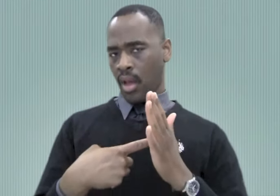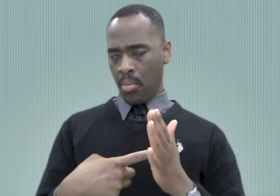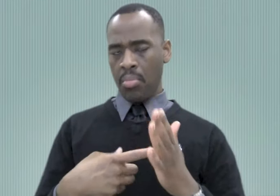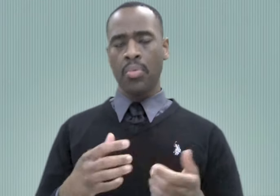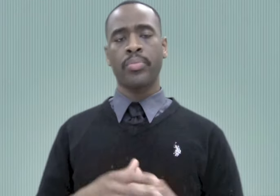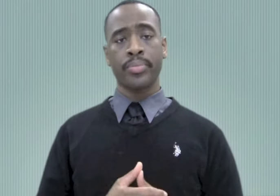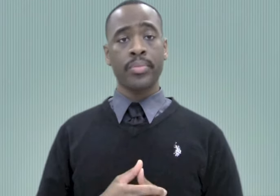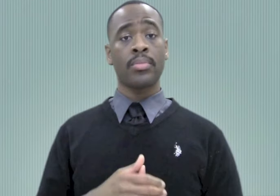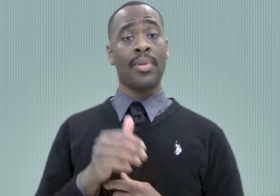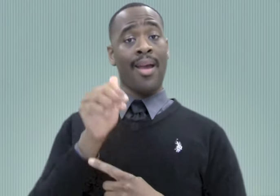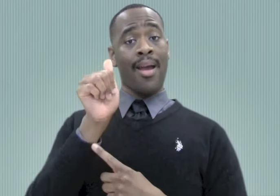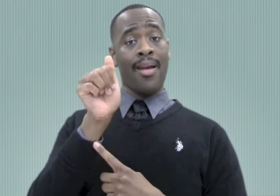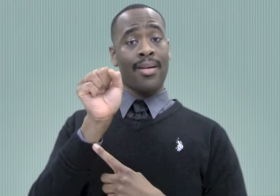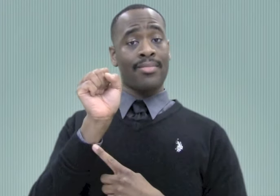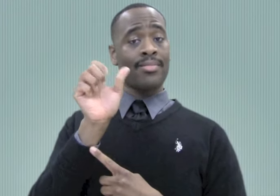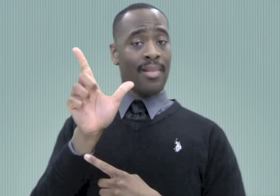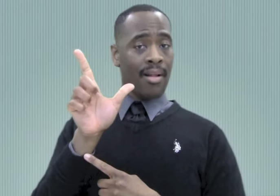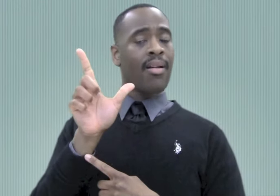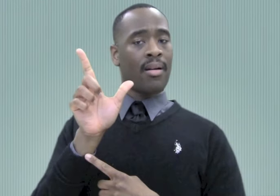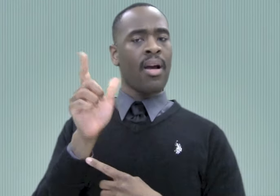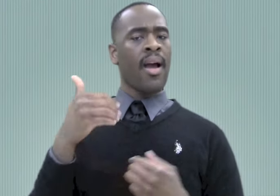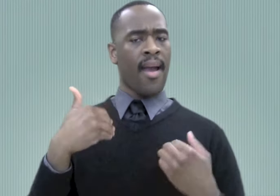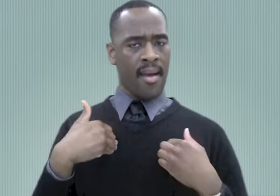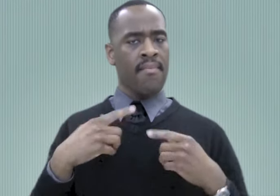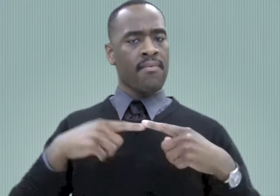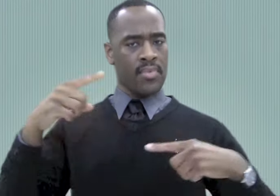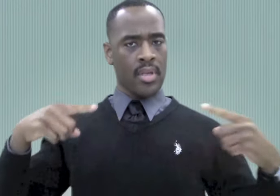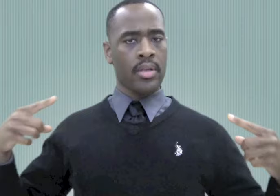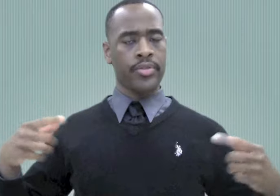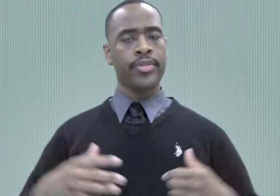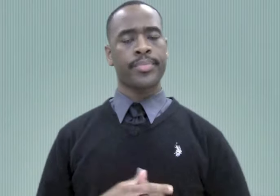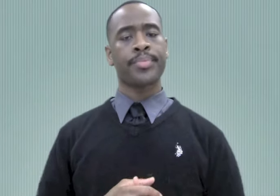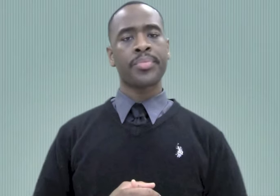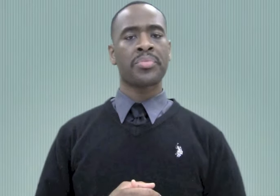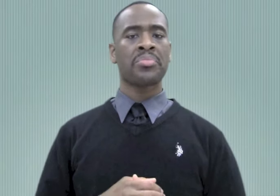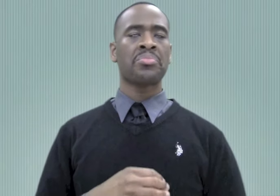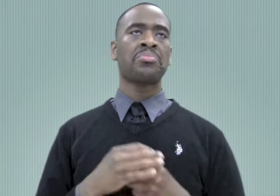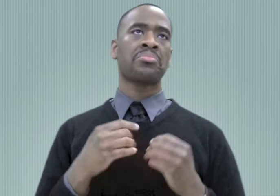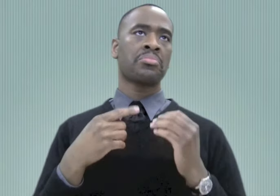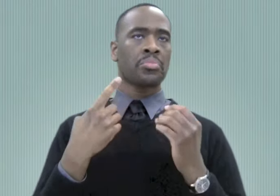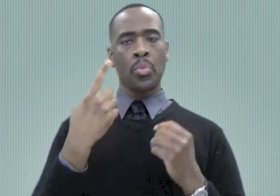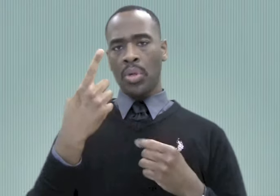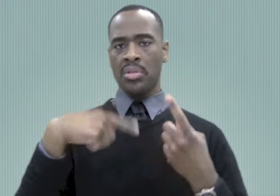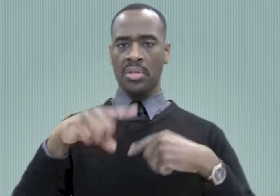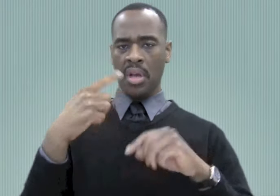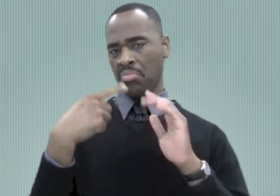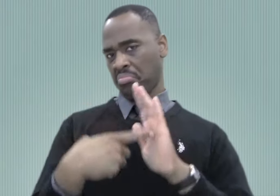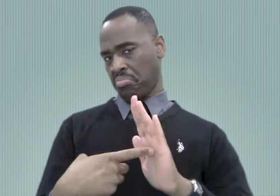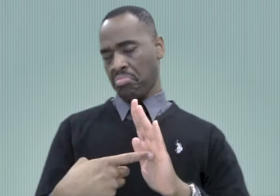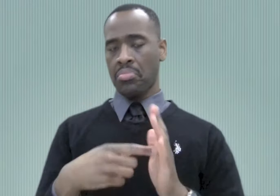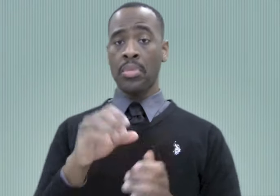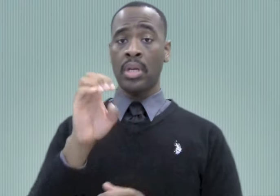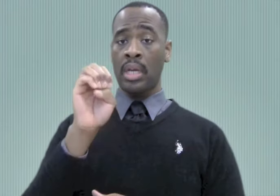the meaning of variation. ASL has variation of signs. The signs for EARLY can be these: an open-8